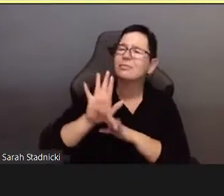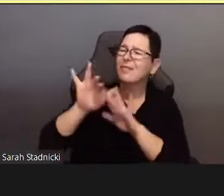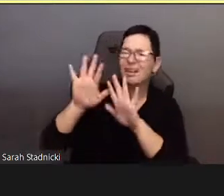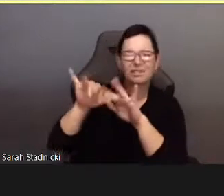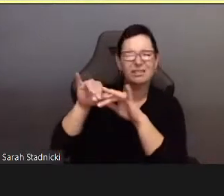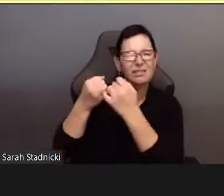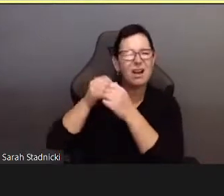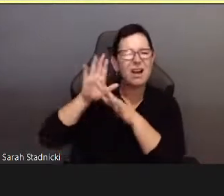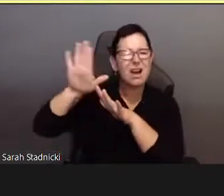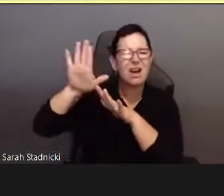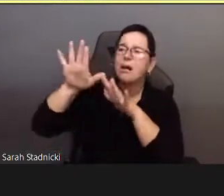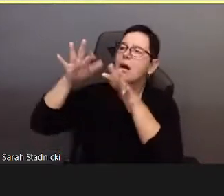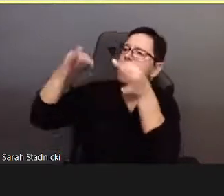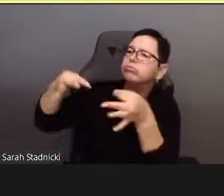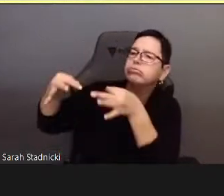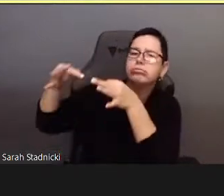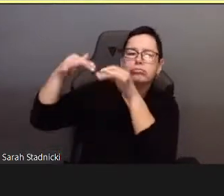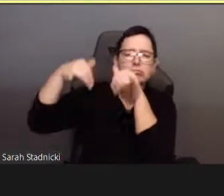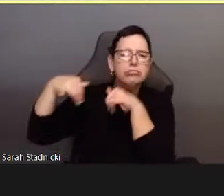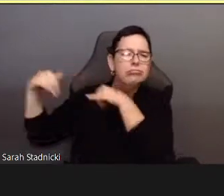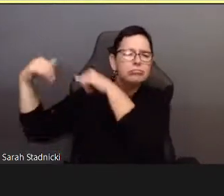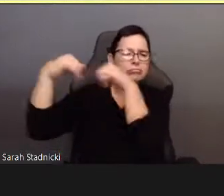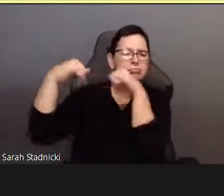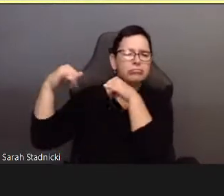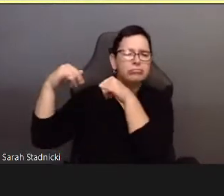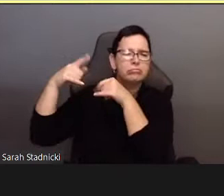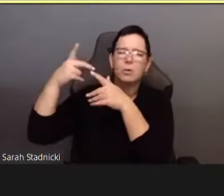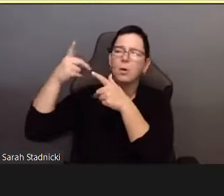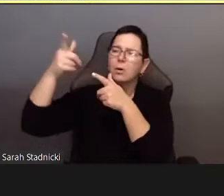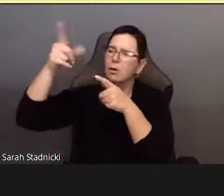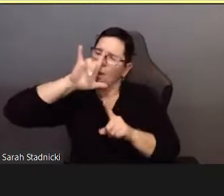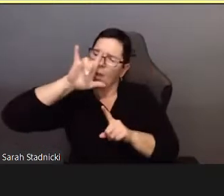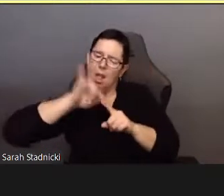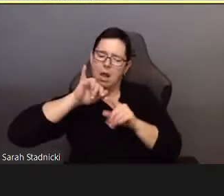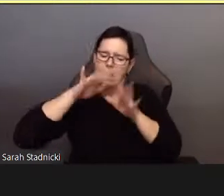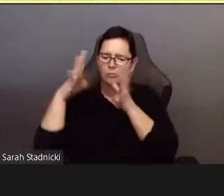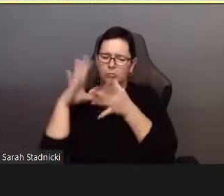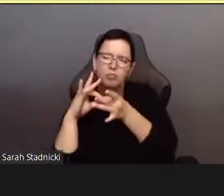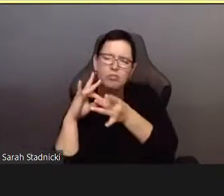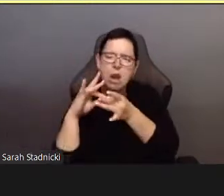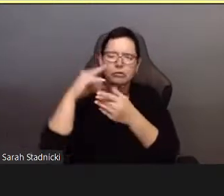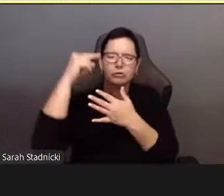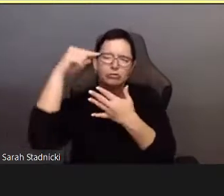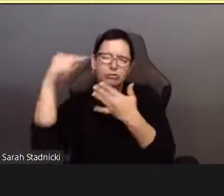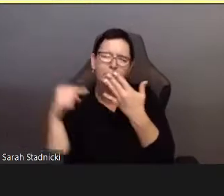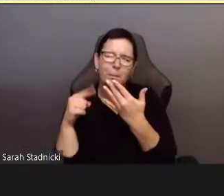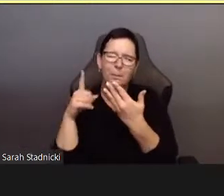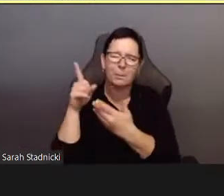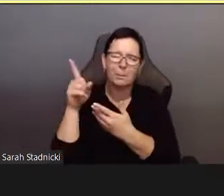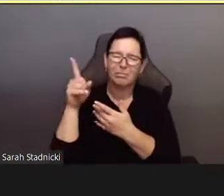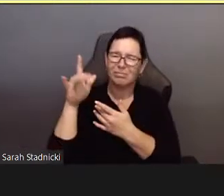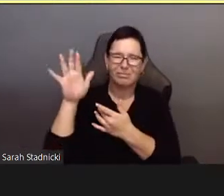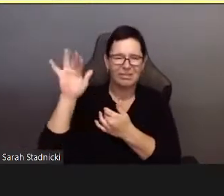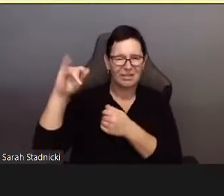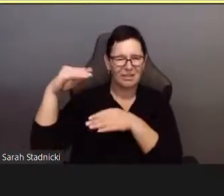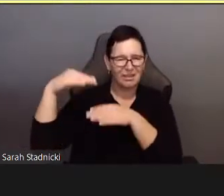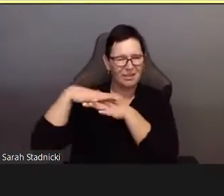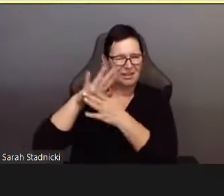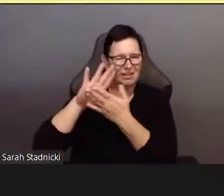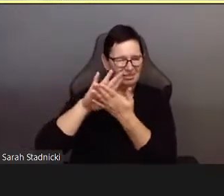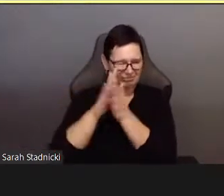far from welcoming the return to monogram as a beneficent consequence fo the horror of AIDS, gay men should ceasielsslly